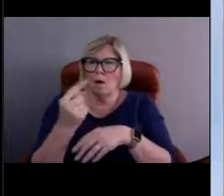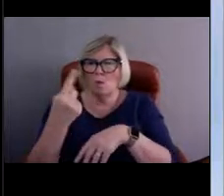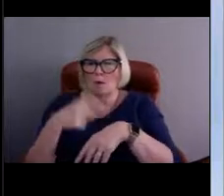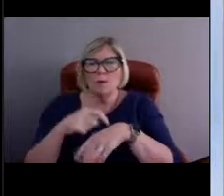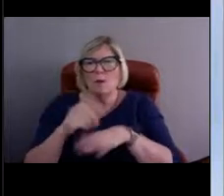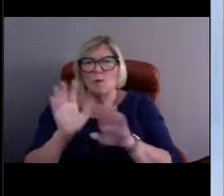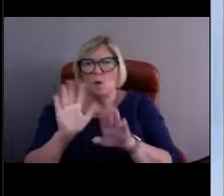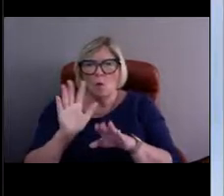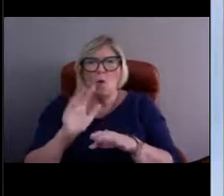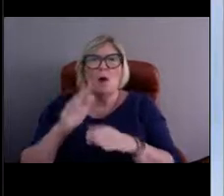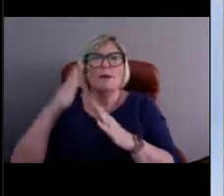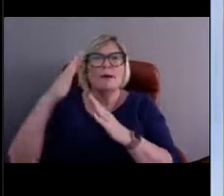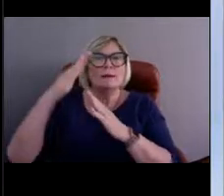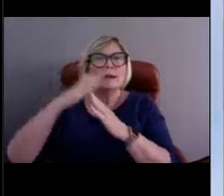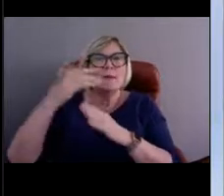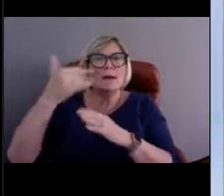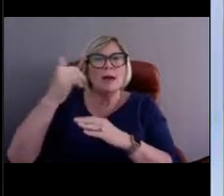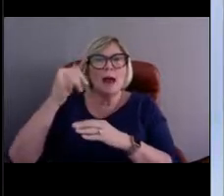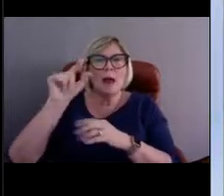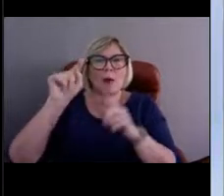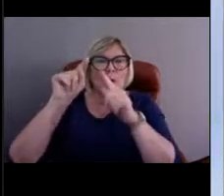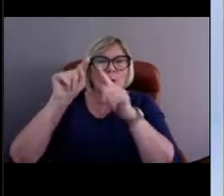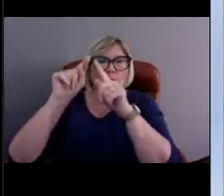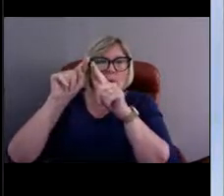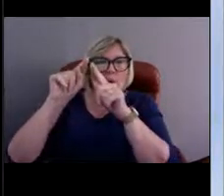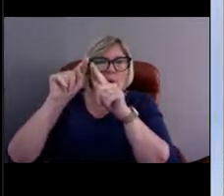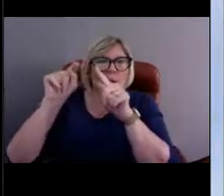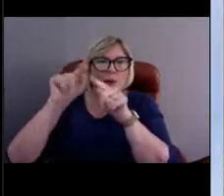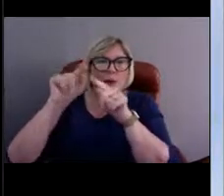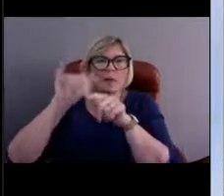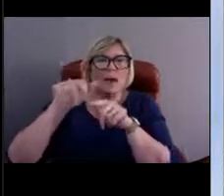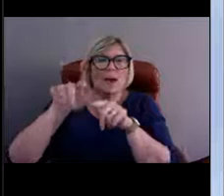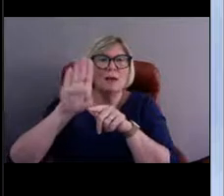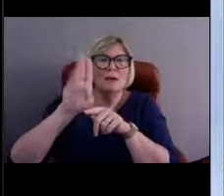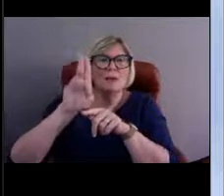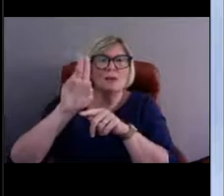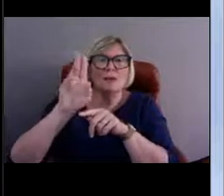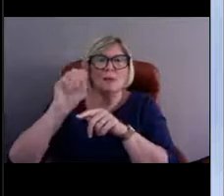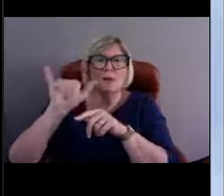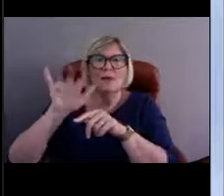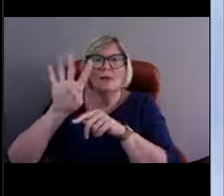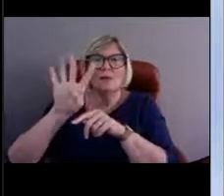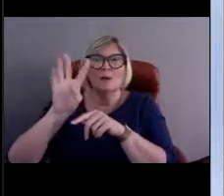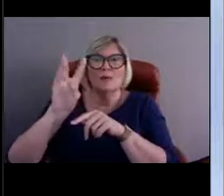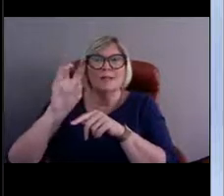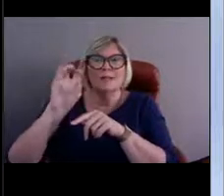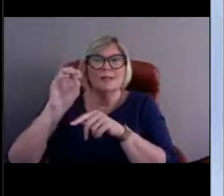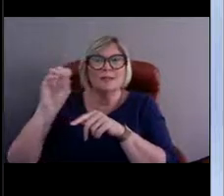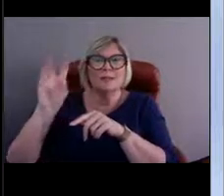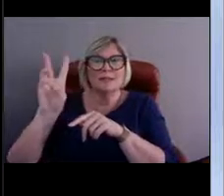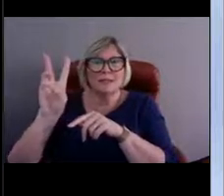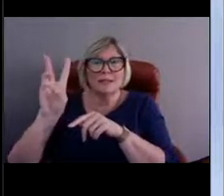So the top yellow icon is that buoy, 46006, that we just showed. And then from there,